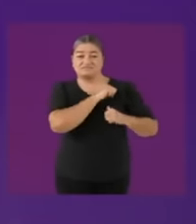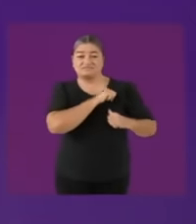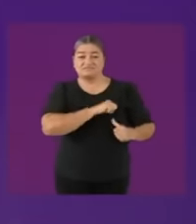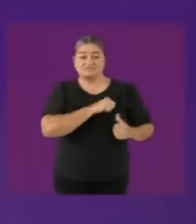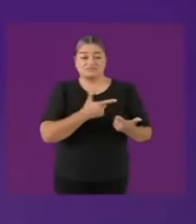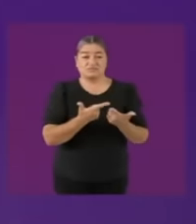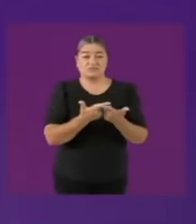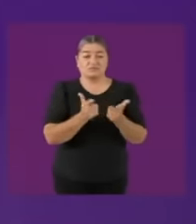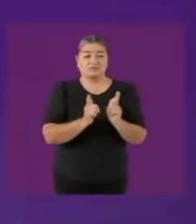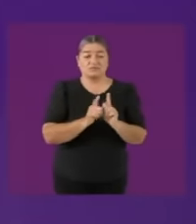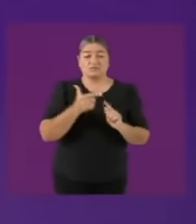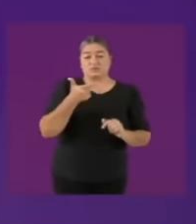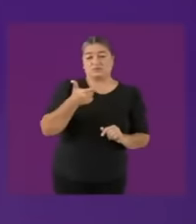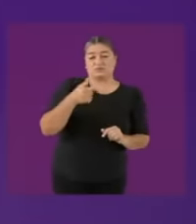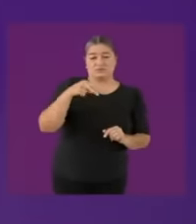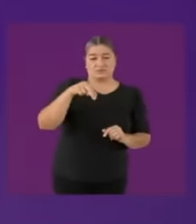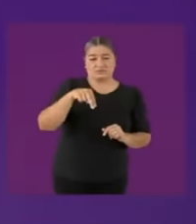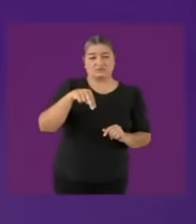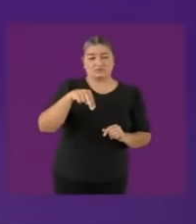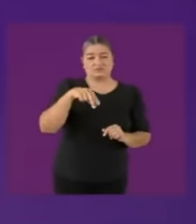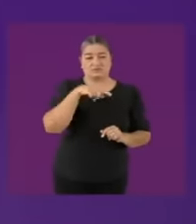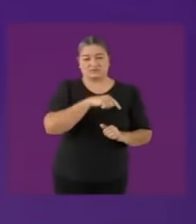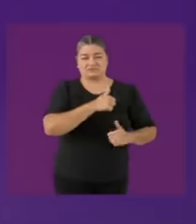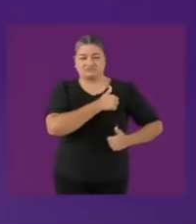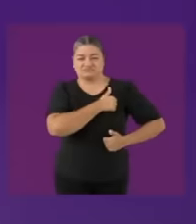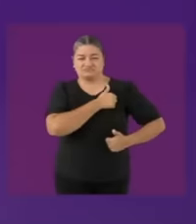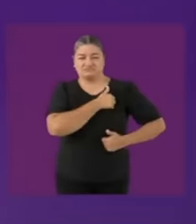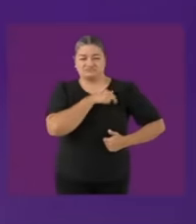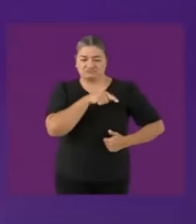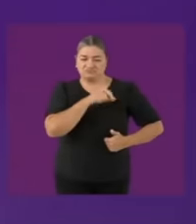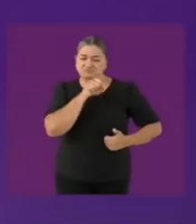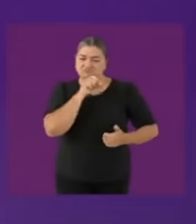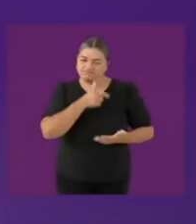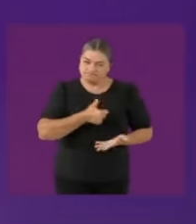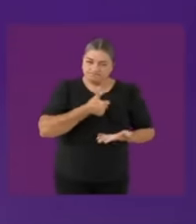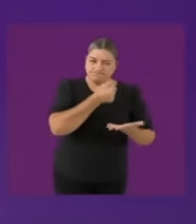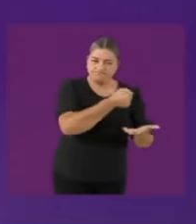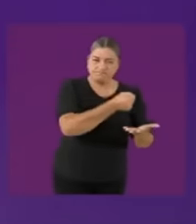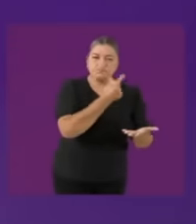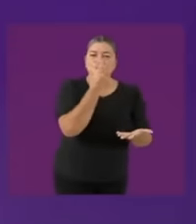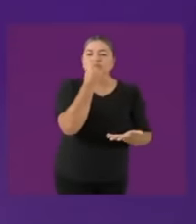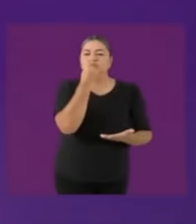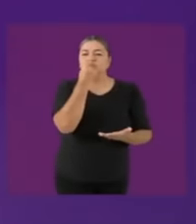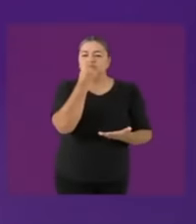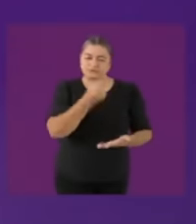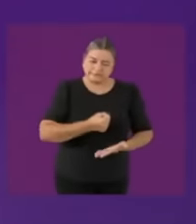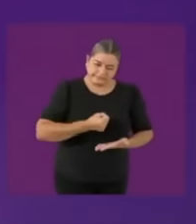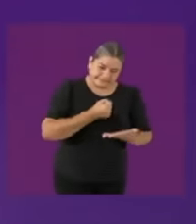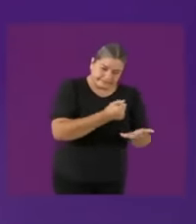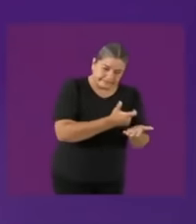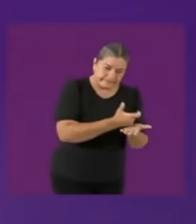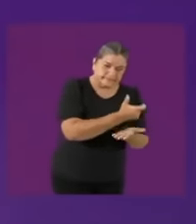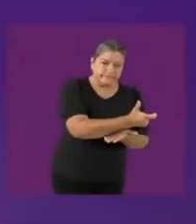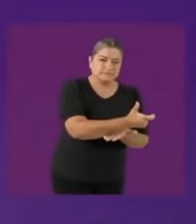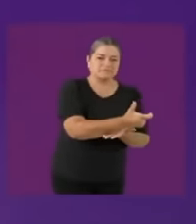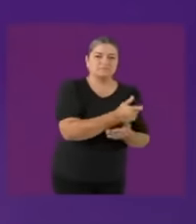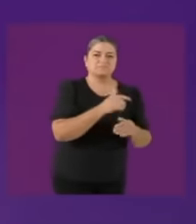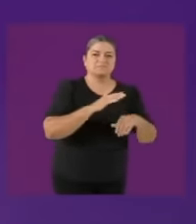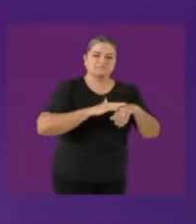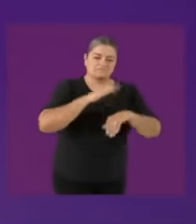public security institution in our country of police officers we are also proposing the recovery of